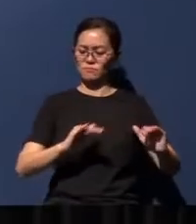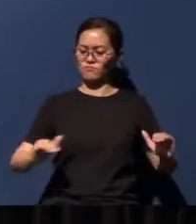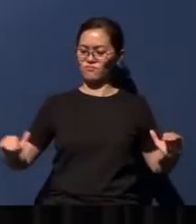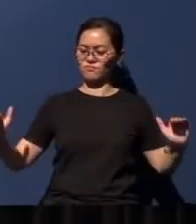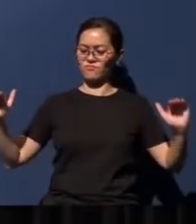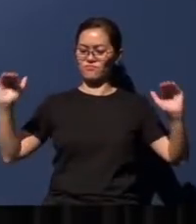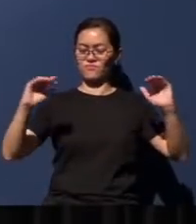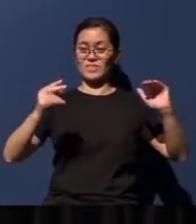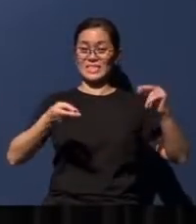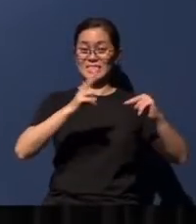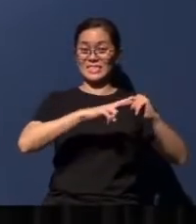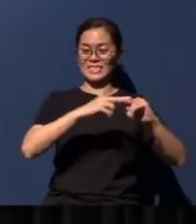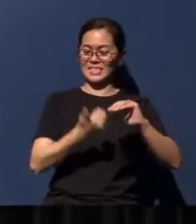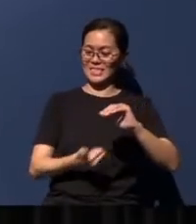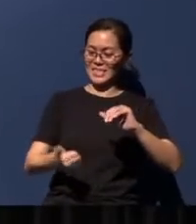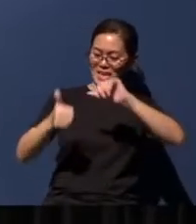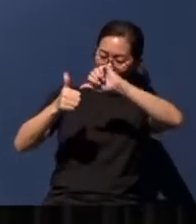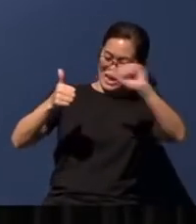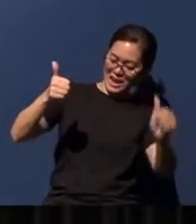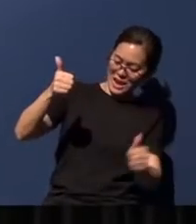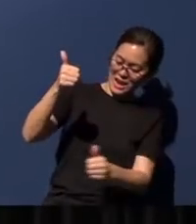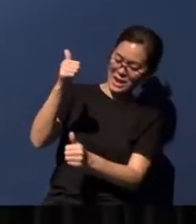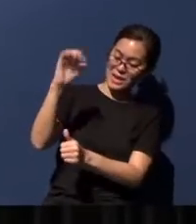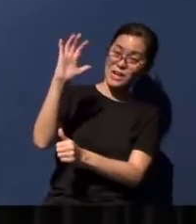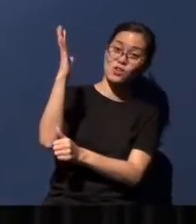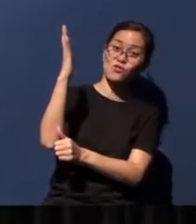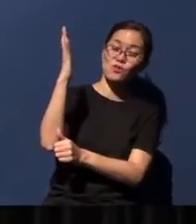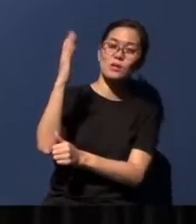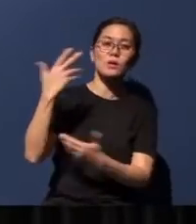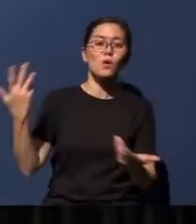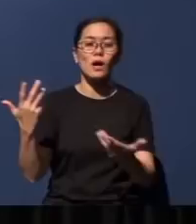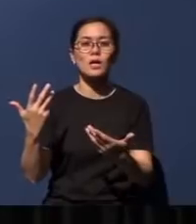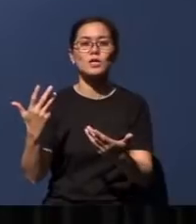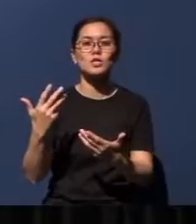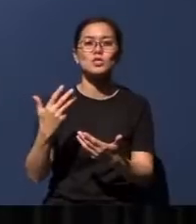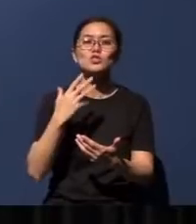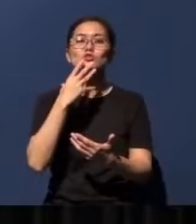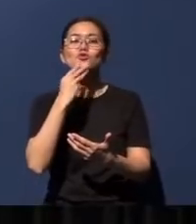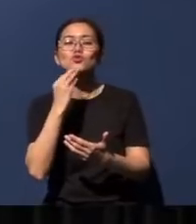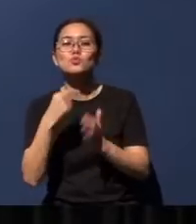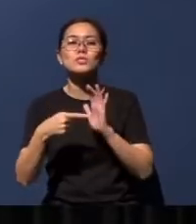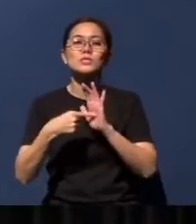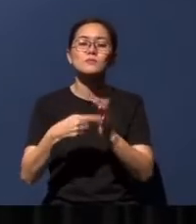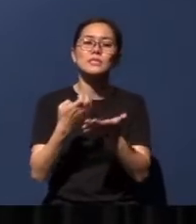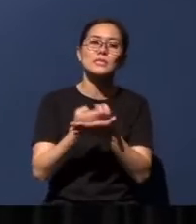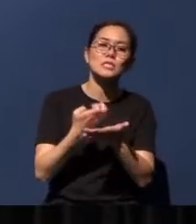know, sitting under the vine, the fig tree, are Jewish symbols of economic security, fruitfulness,